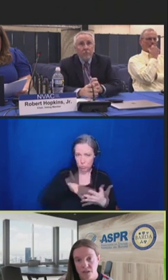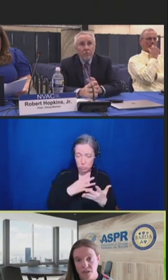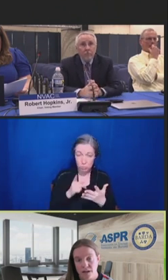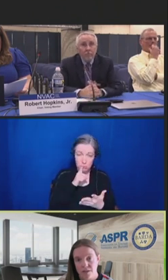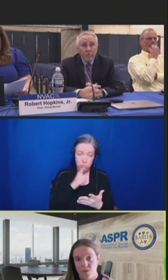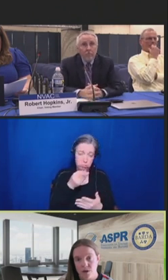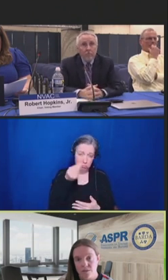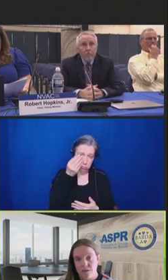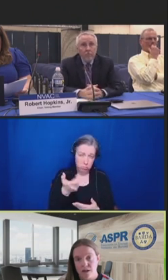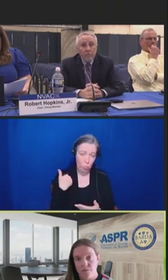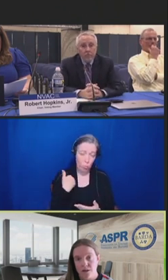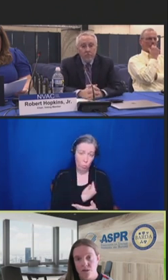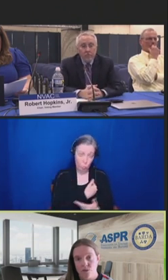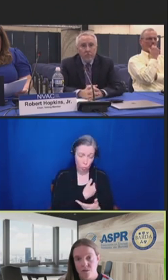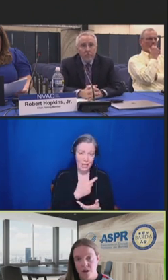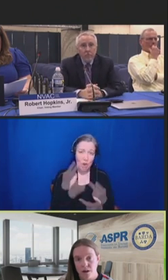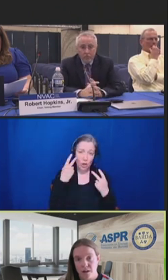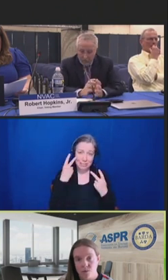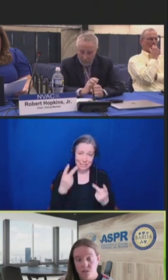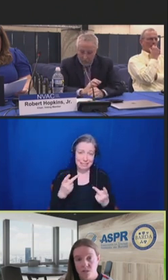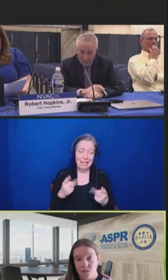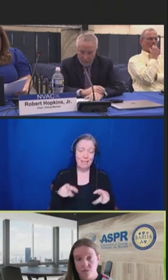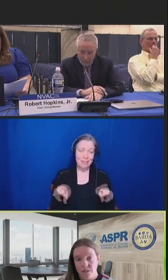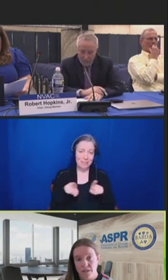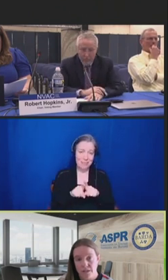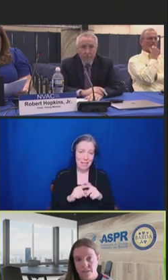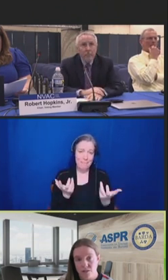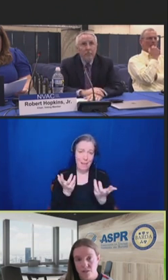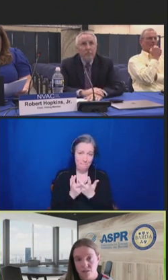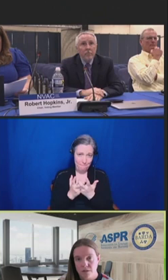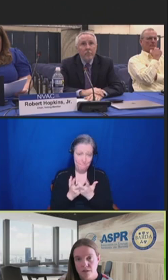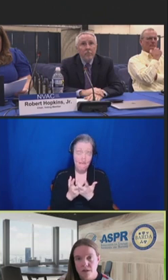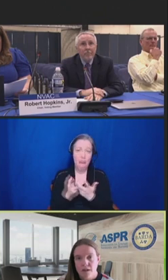in the birds in North America, which is fantastic news.